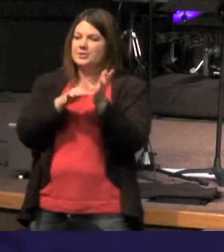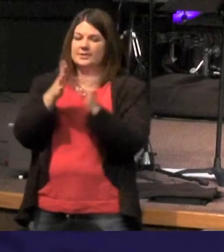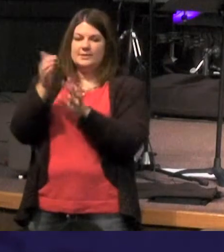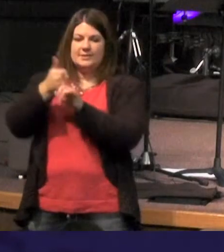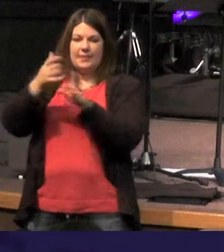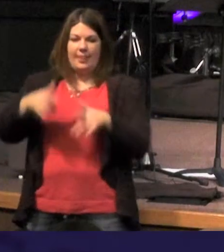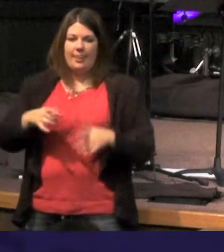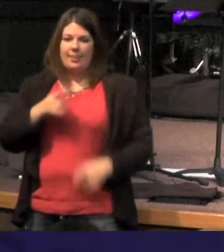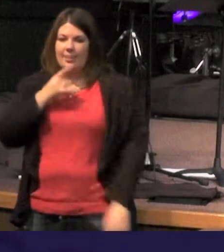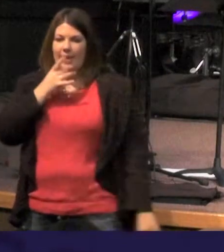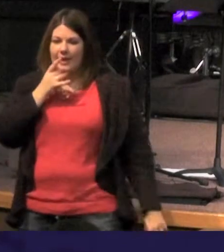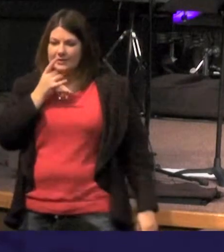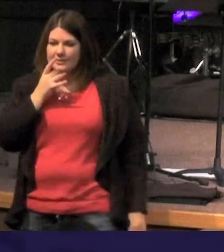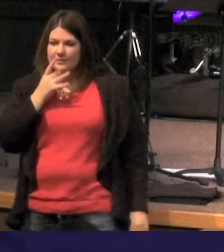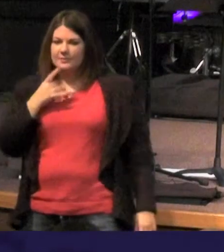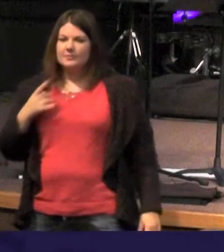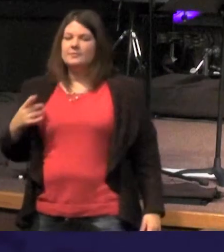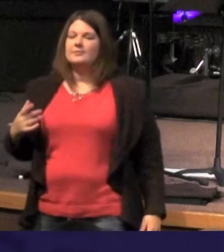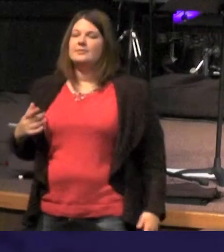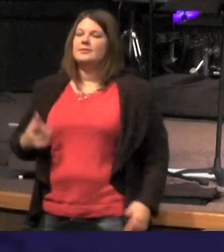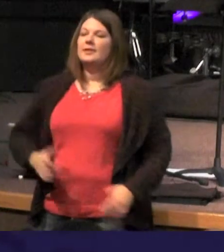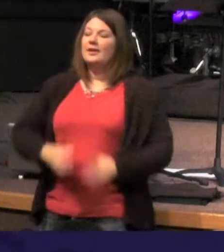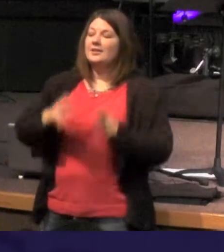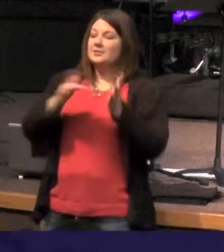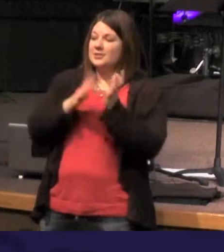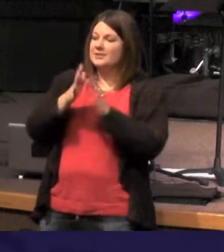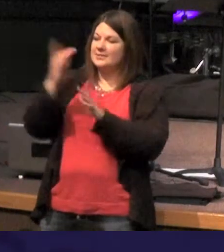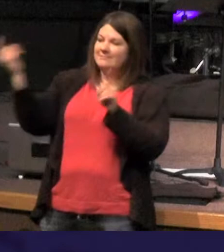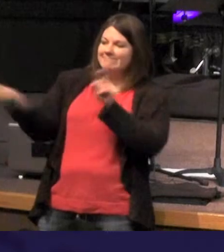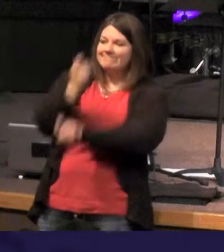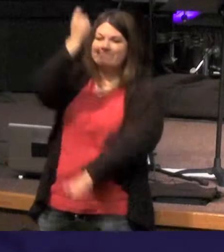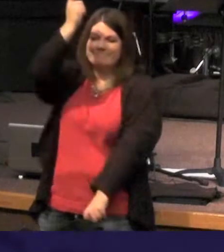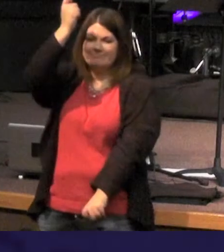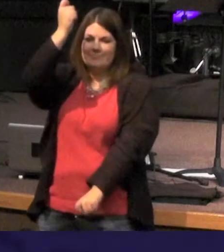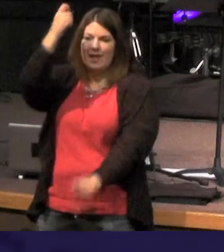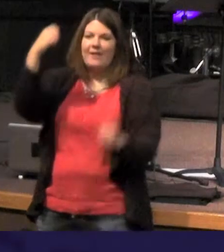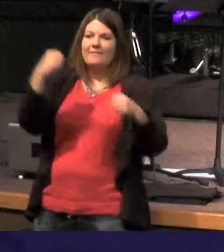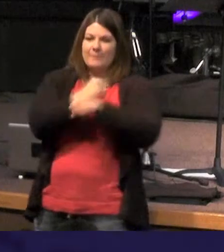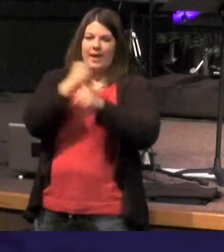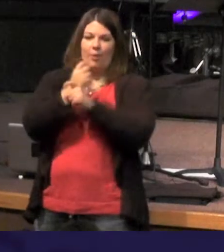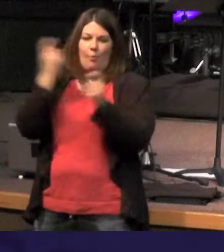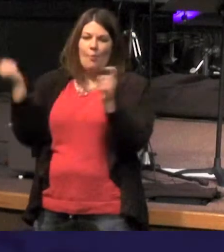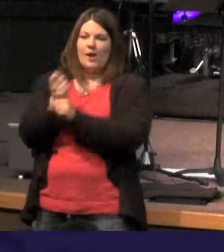and the darkness will not win Jesus Christ is victorious - in fact the battles have already been won again we can say